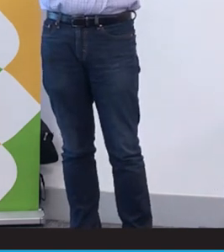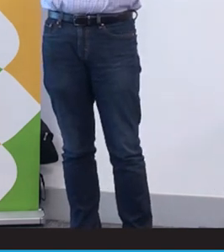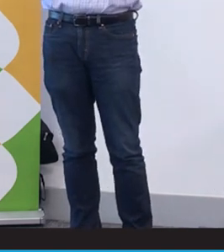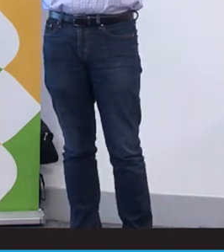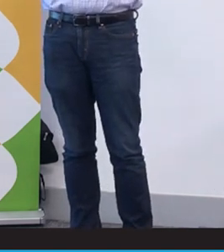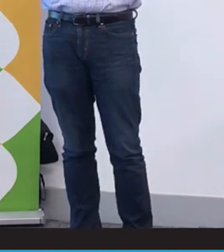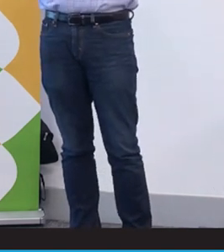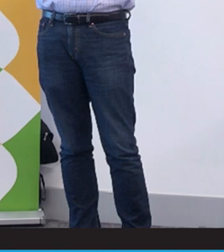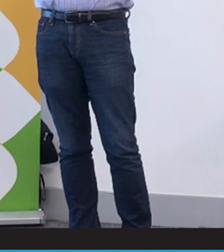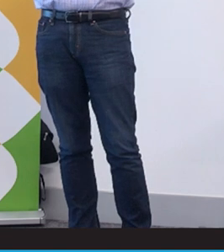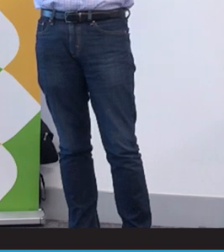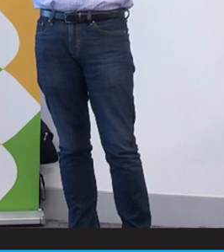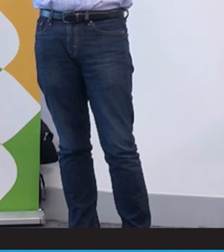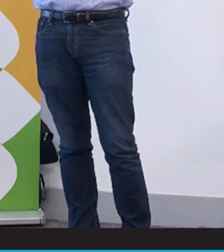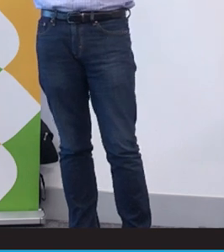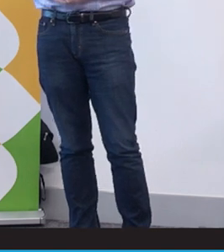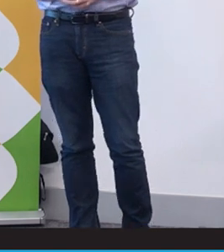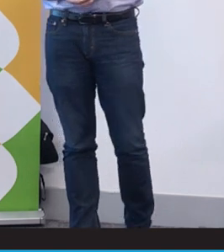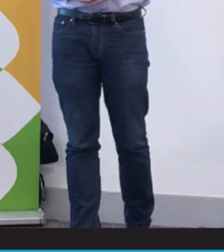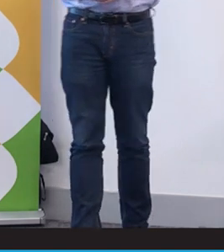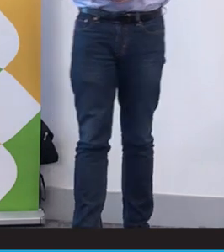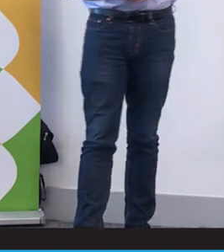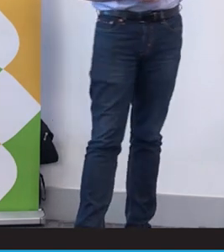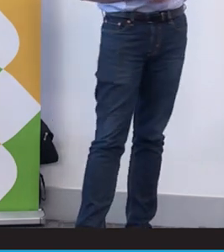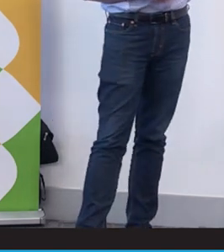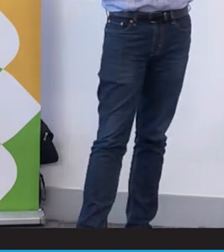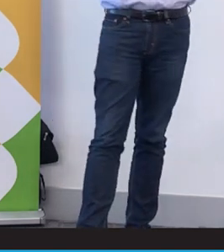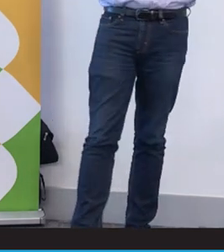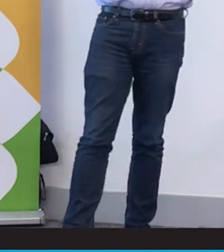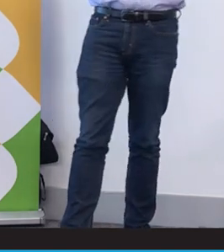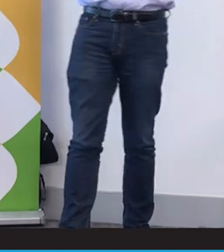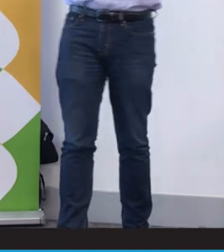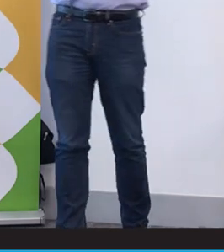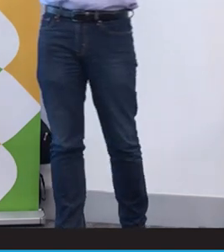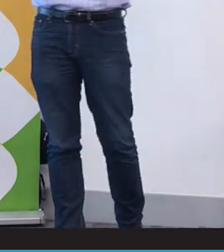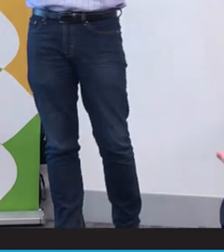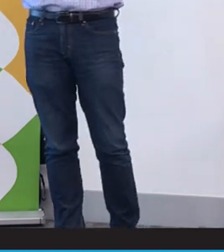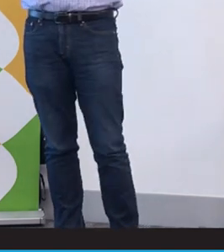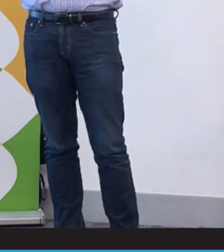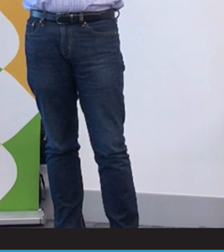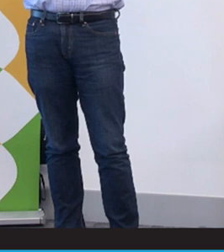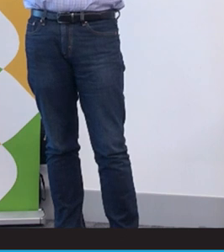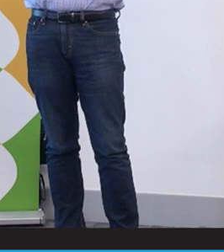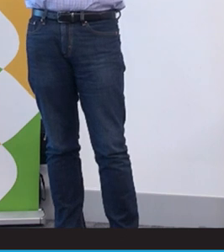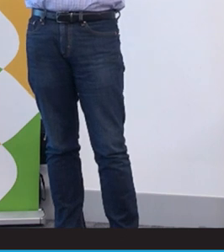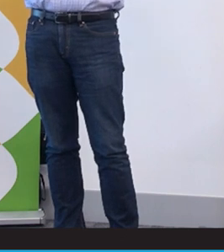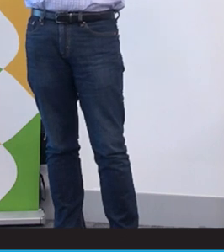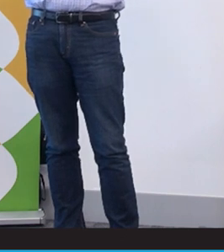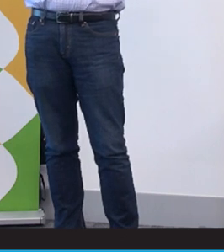you. But the whole community has benefited from the efforts of the deaf community. So now you can all message each other no matter what network you're with or